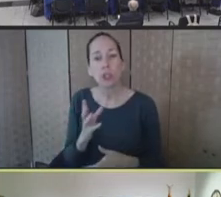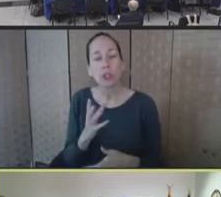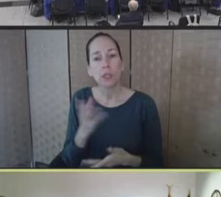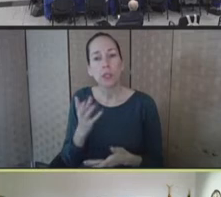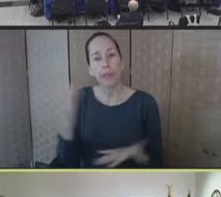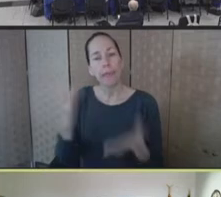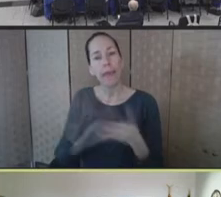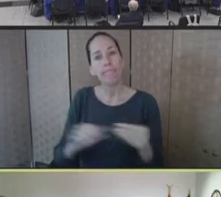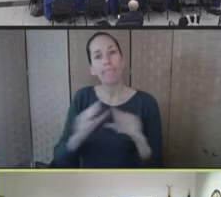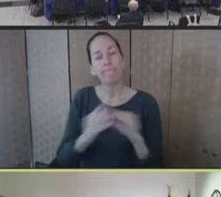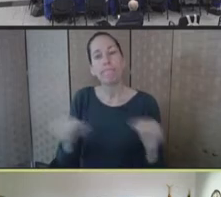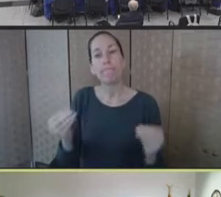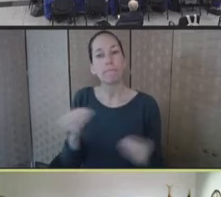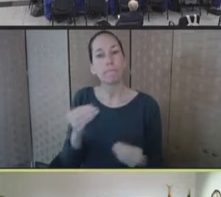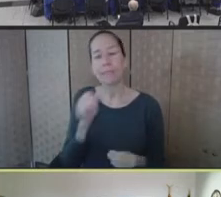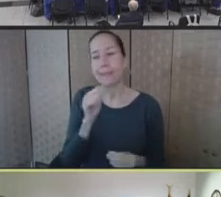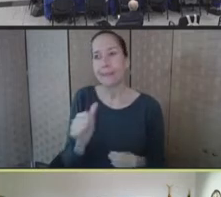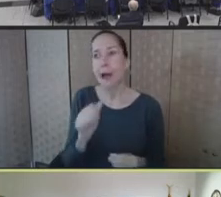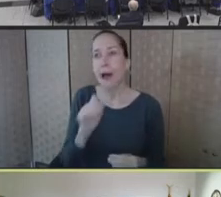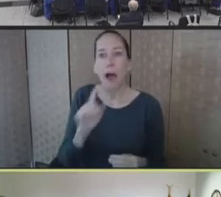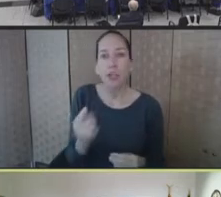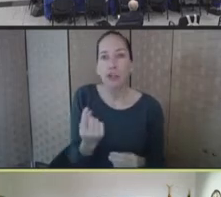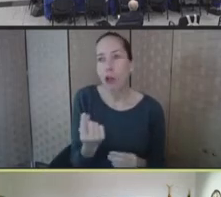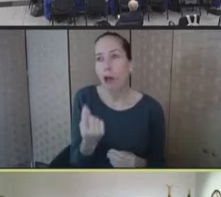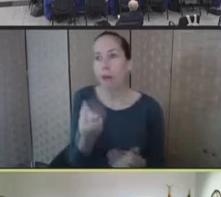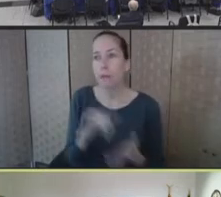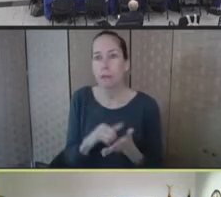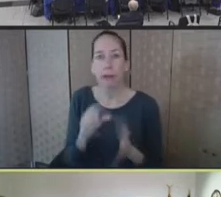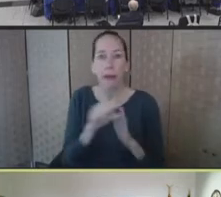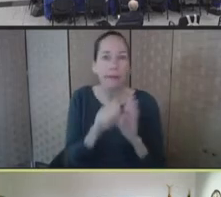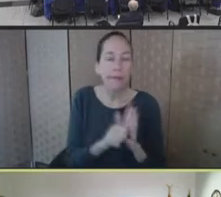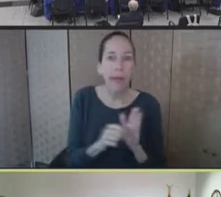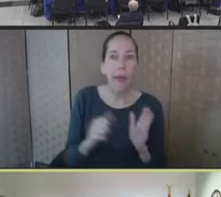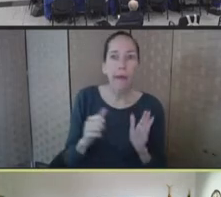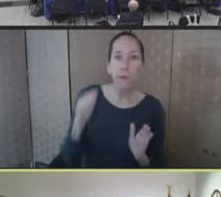for the states, or a challenge of having to do something hard, but it really was an